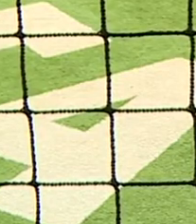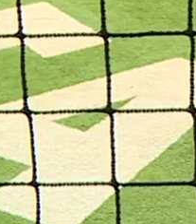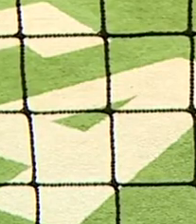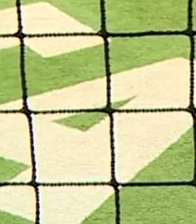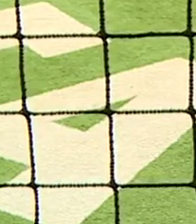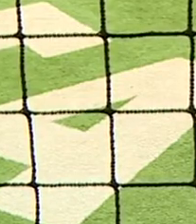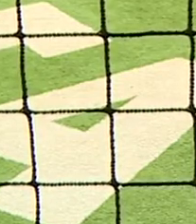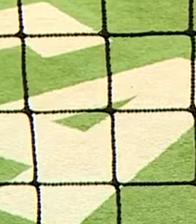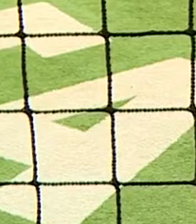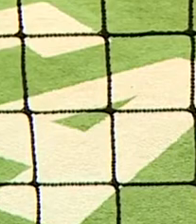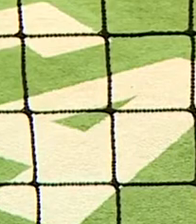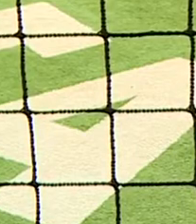You keep